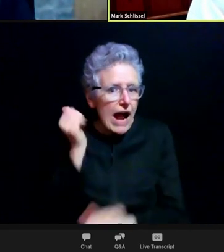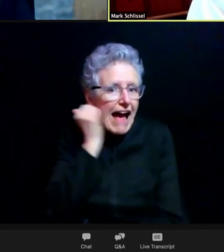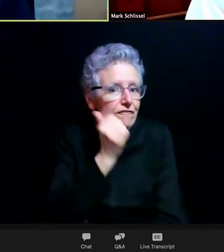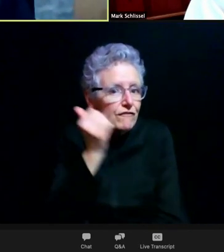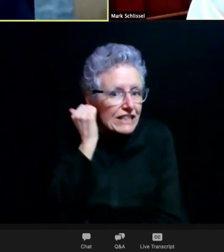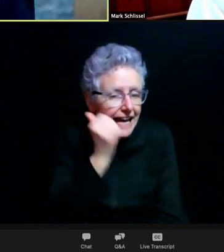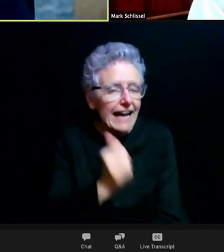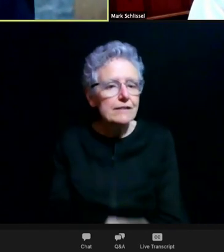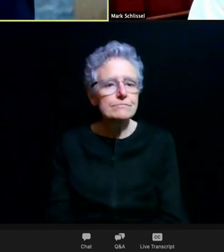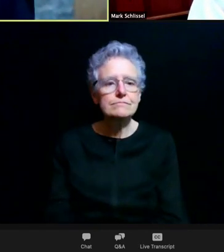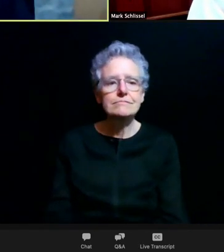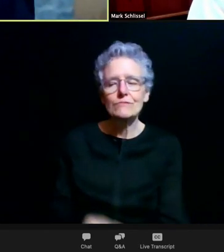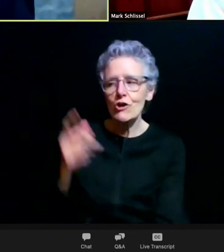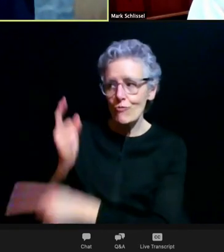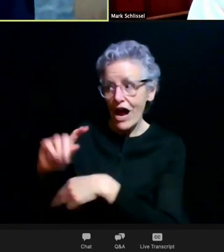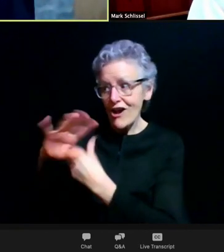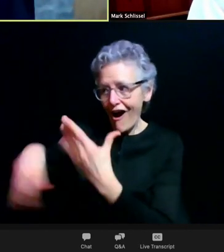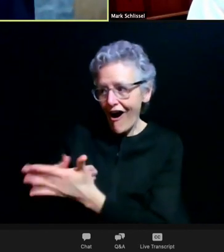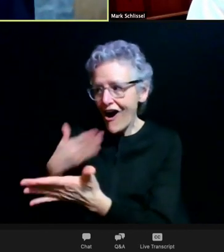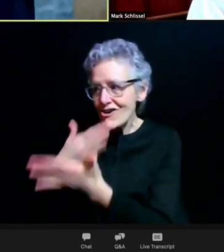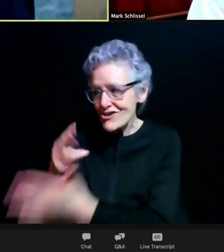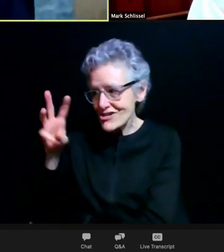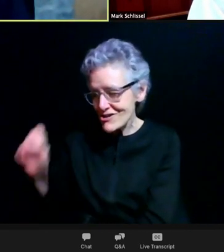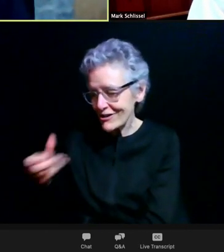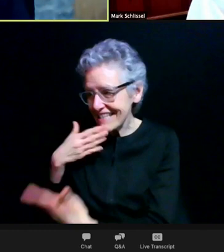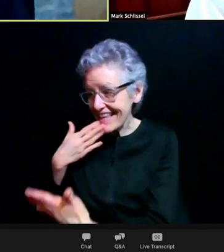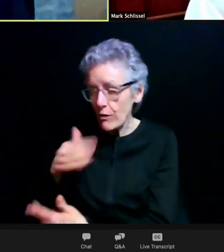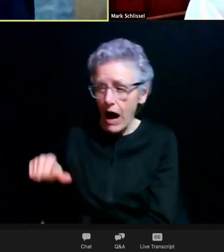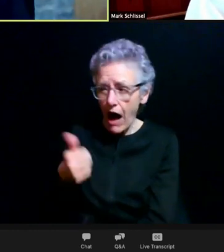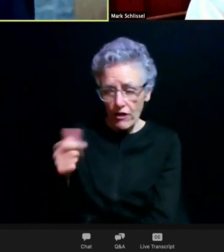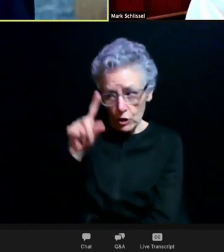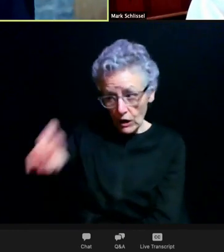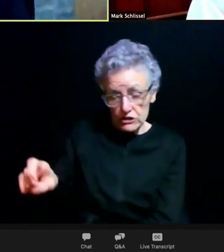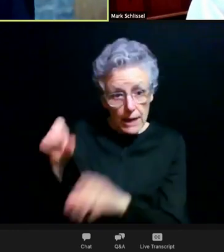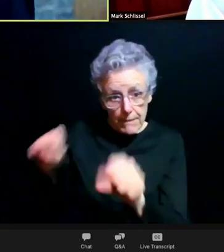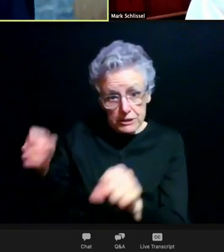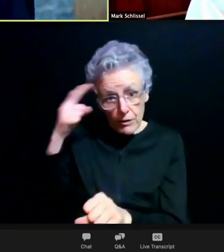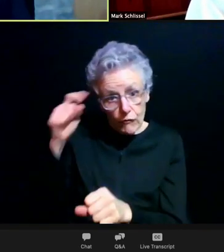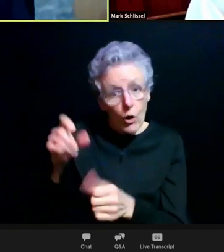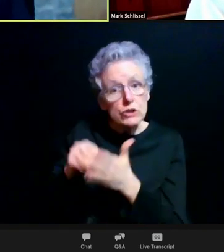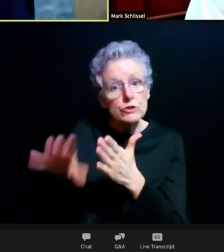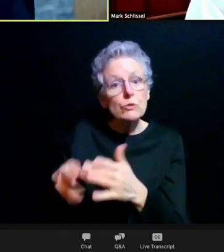Yeah, it's all good news. So another question, "Is it possible for students to use a local testing site other